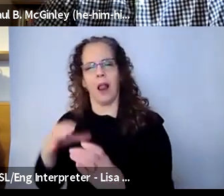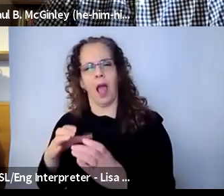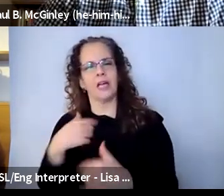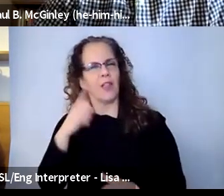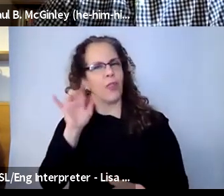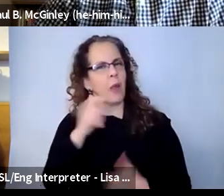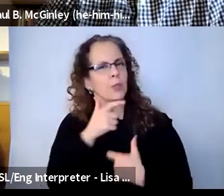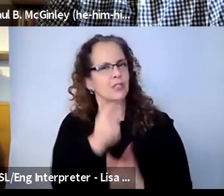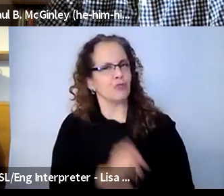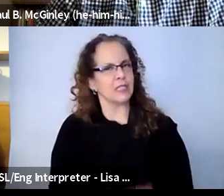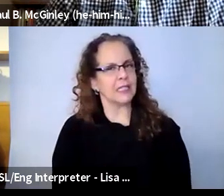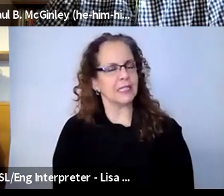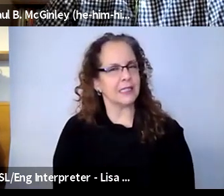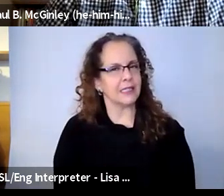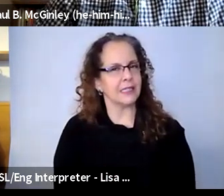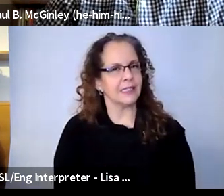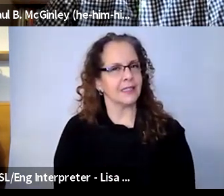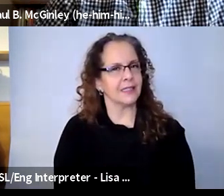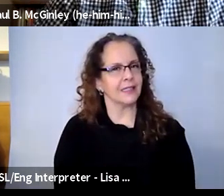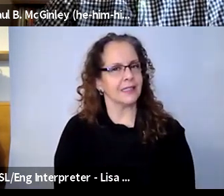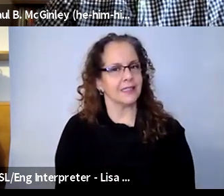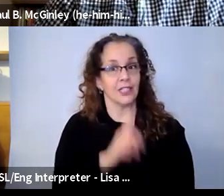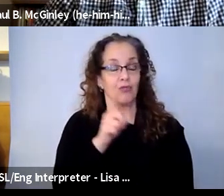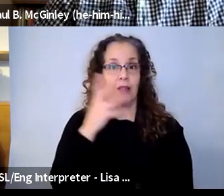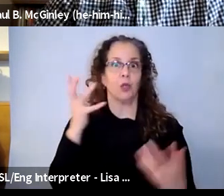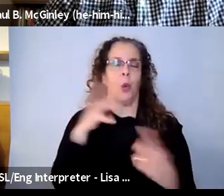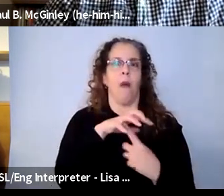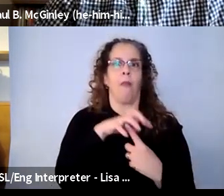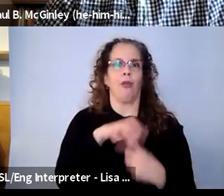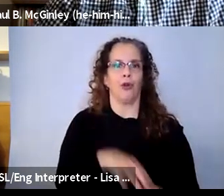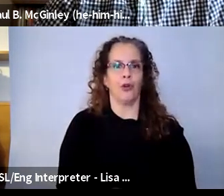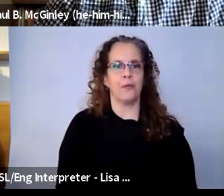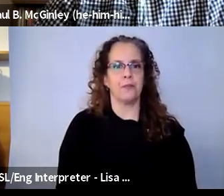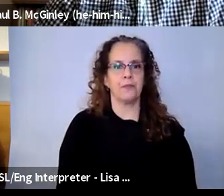interesting, yeah, considering TikTok is the thing. David Shane: Do you think it's probably-